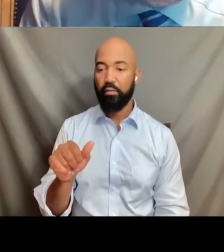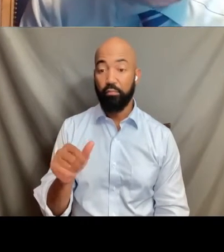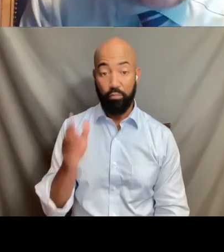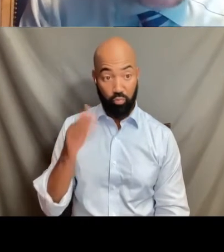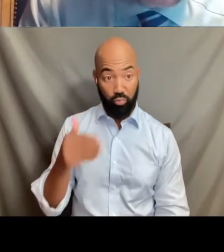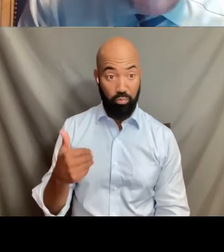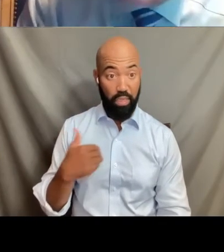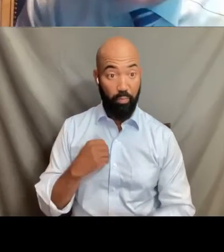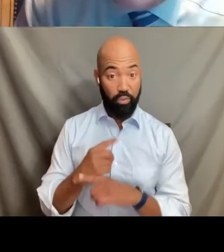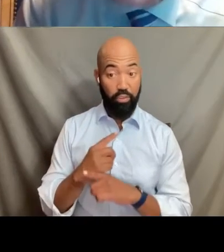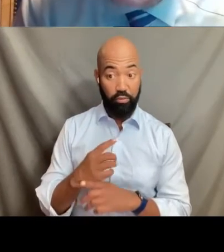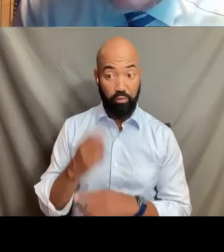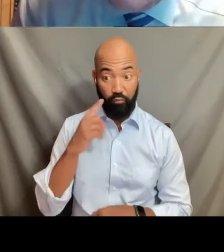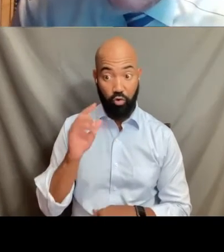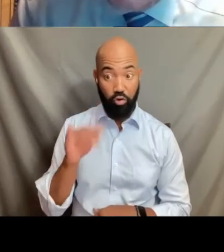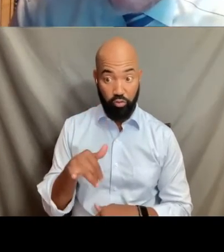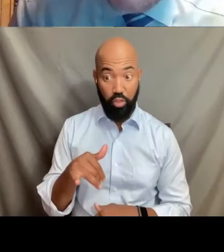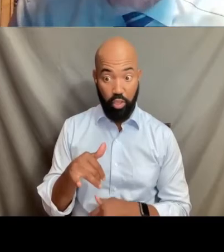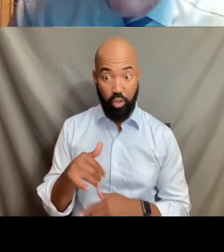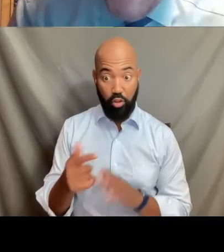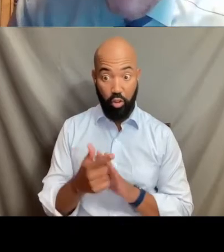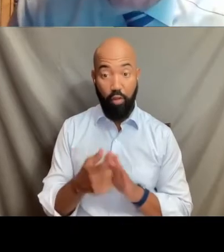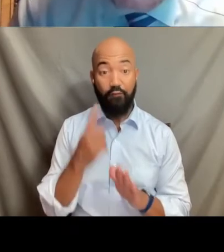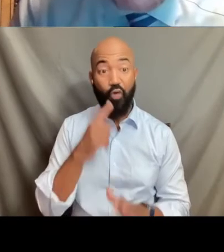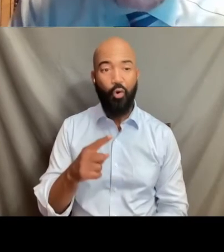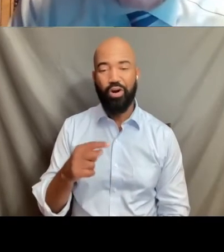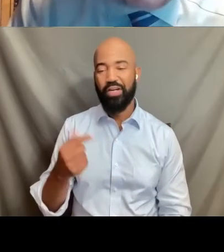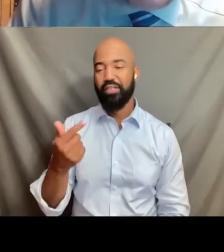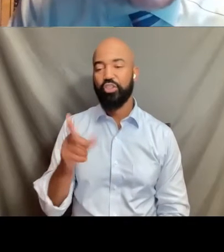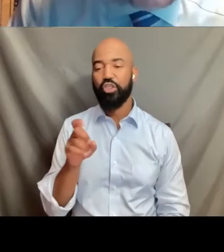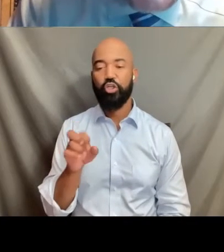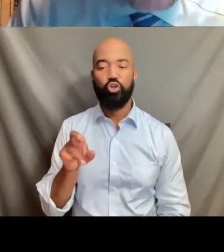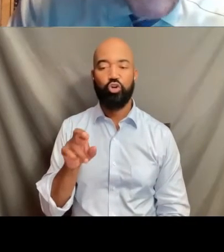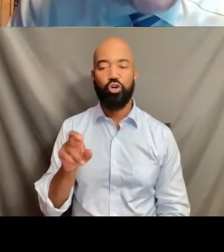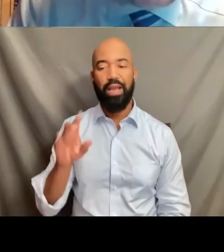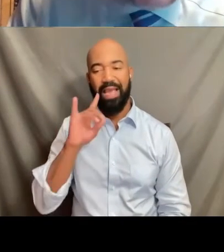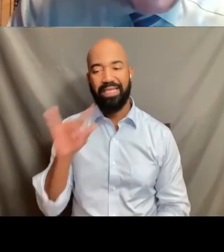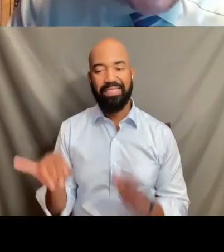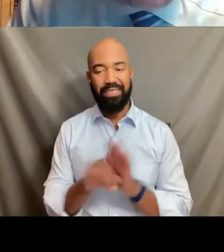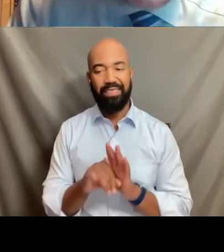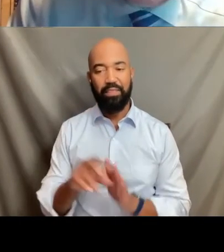under gender identity disorder. And what the panel said,